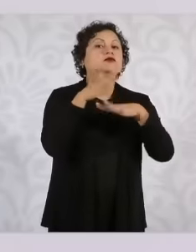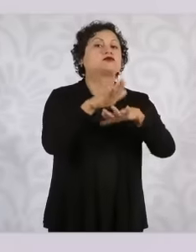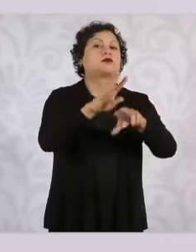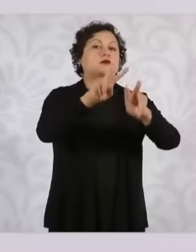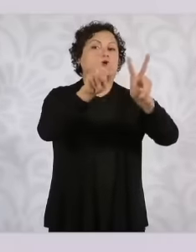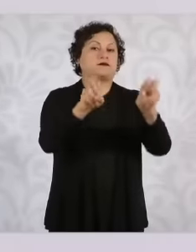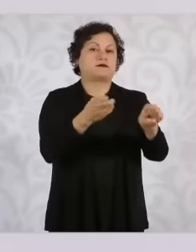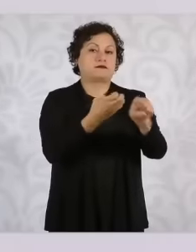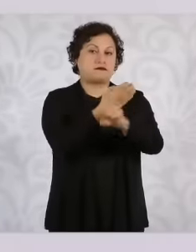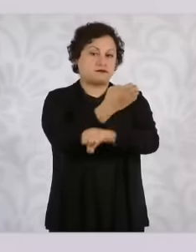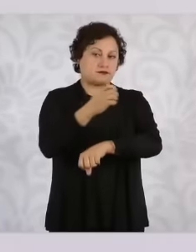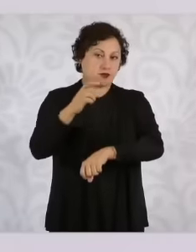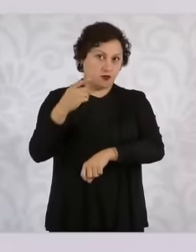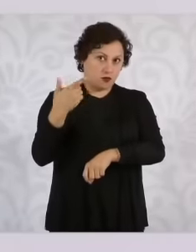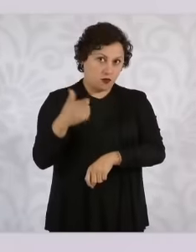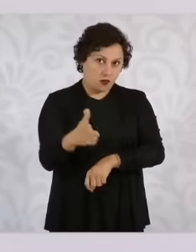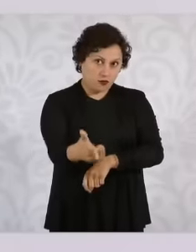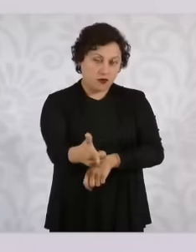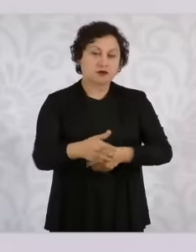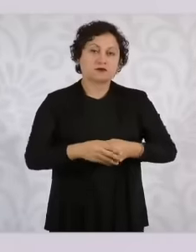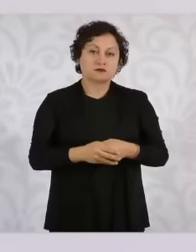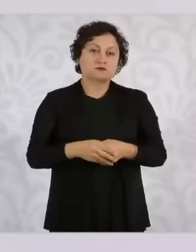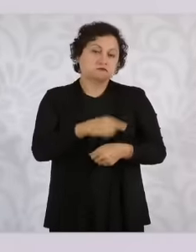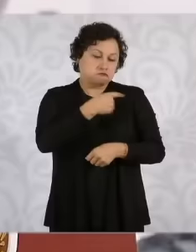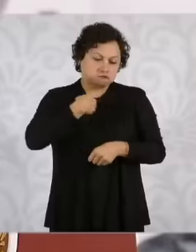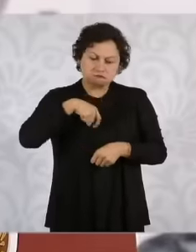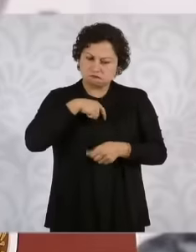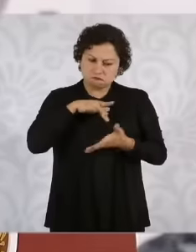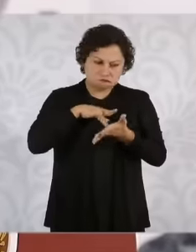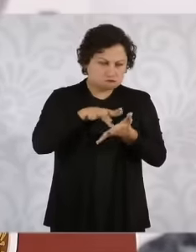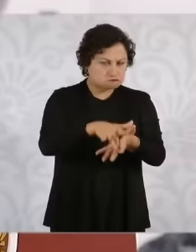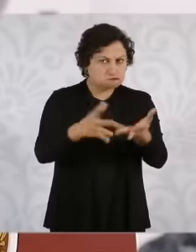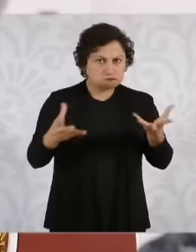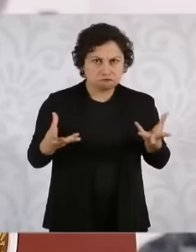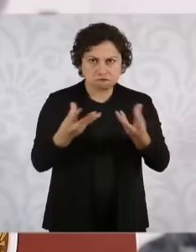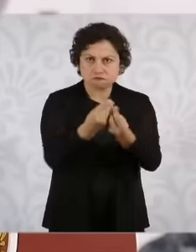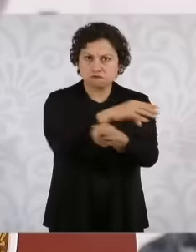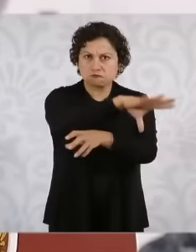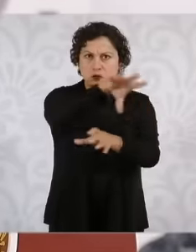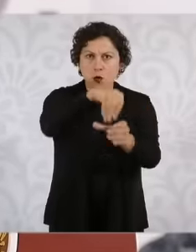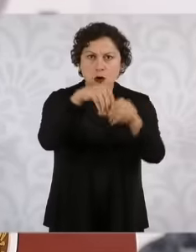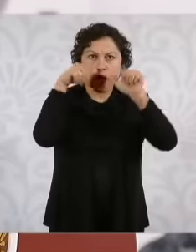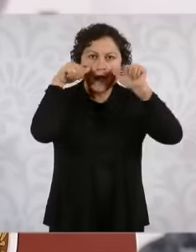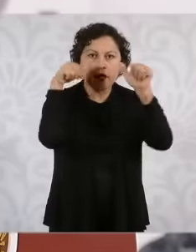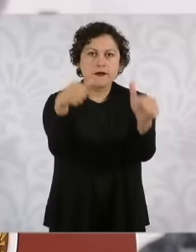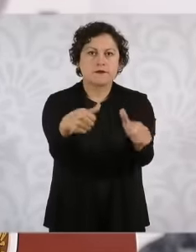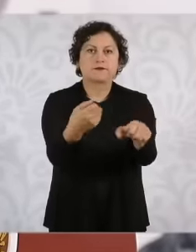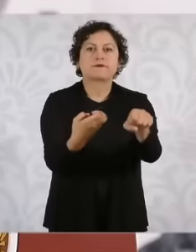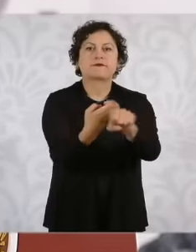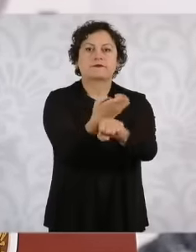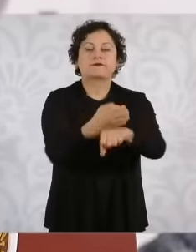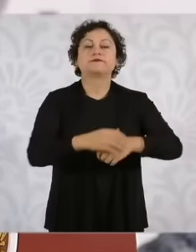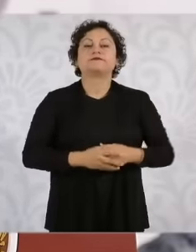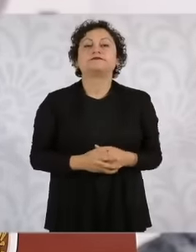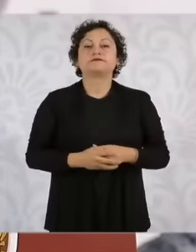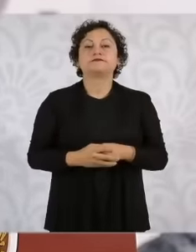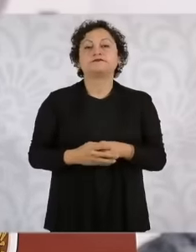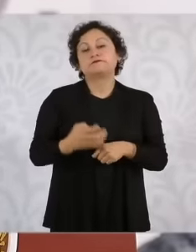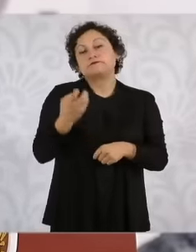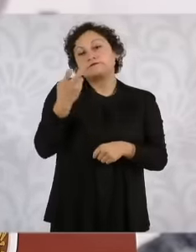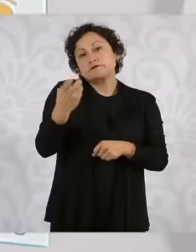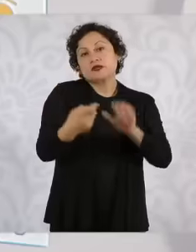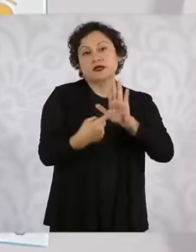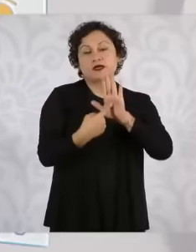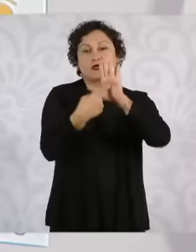we are going to support him in a way comprehensive good This is the national security strategy and obviously